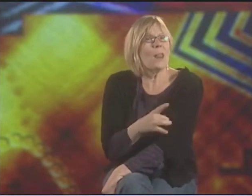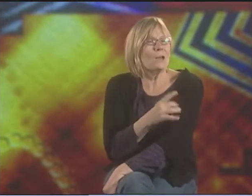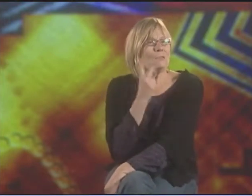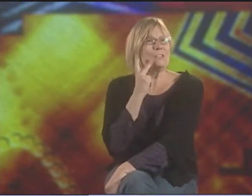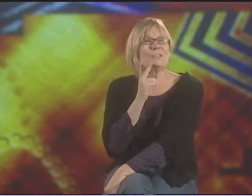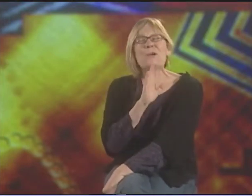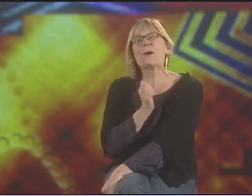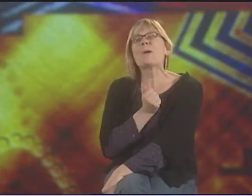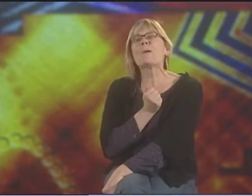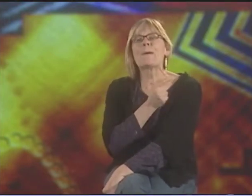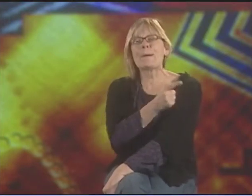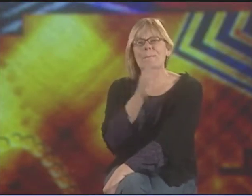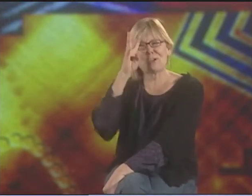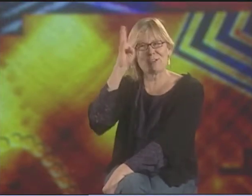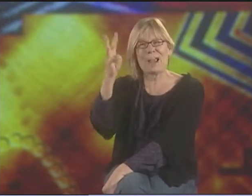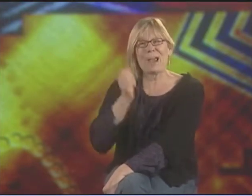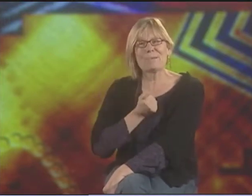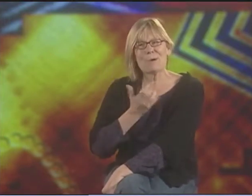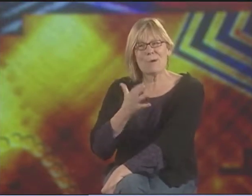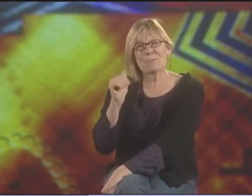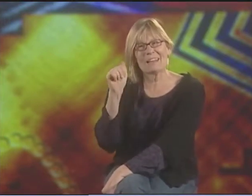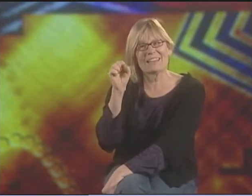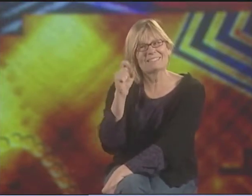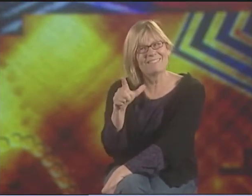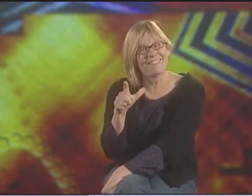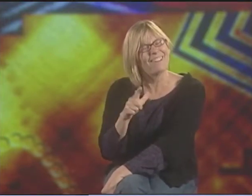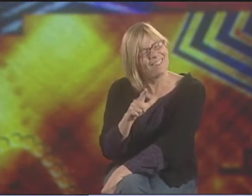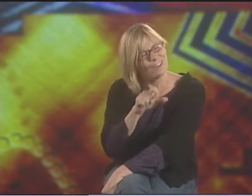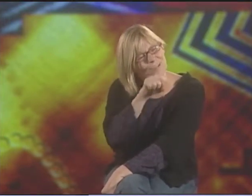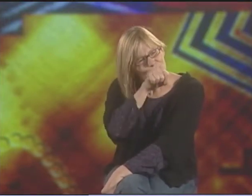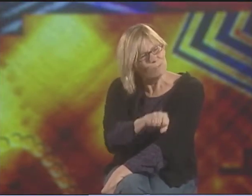I'D LIKE TO SEE HIM COME UP WITH SOME POEMS IN ASL.